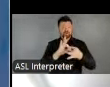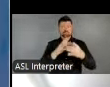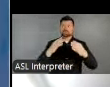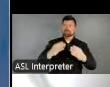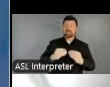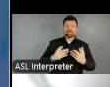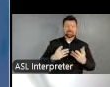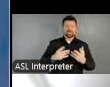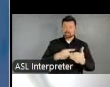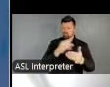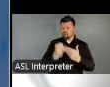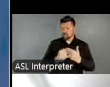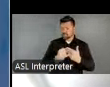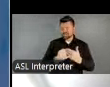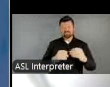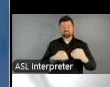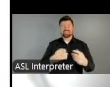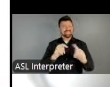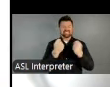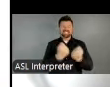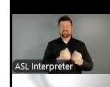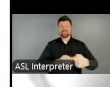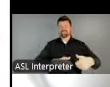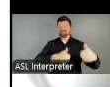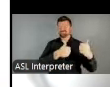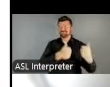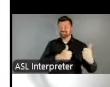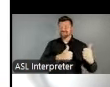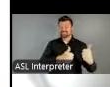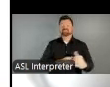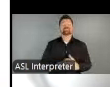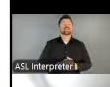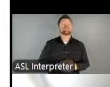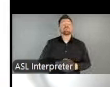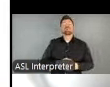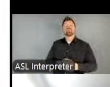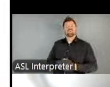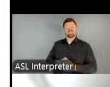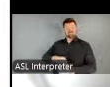thank you so much. We were honored to be able to present this panel at Grantmakers in the